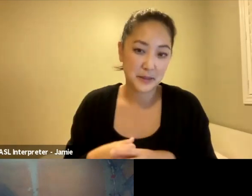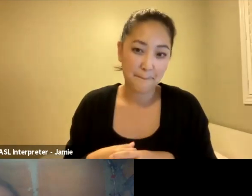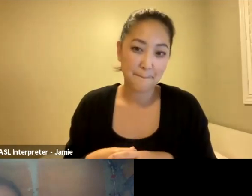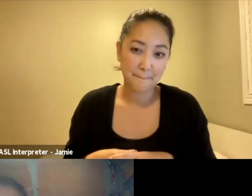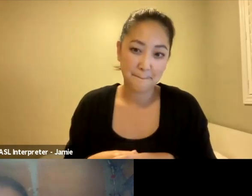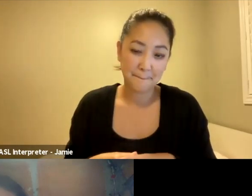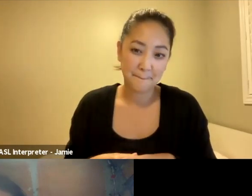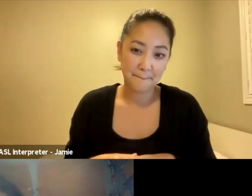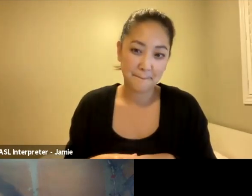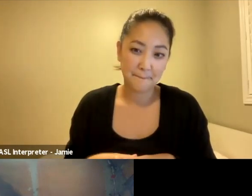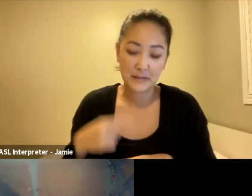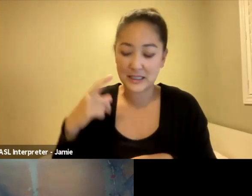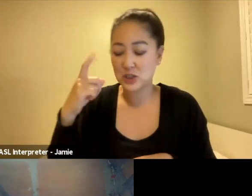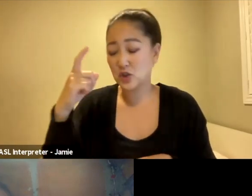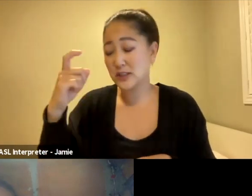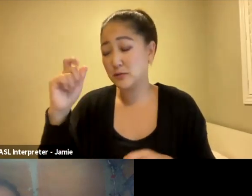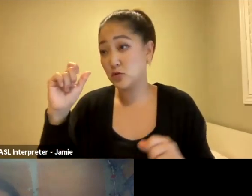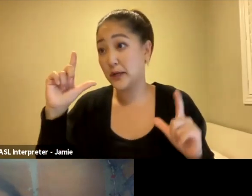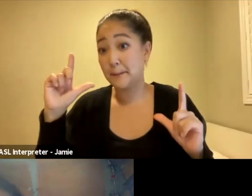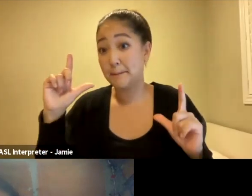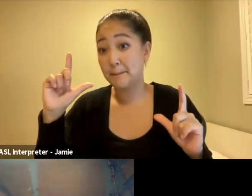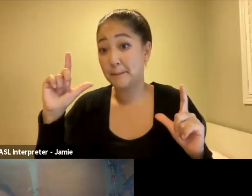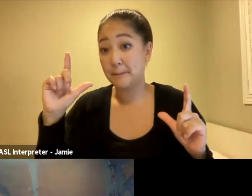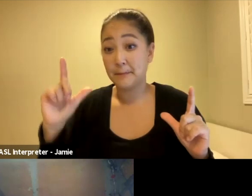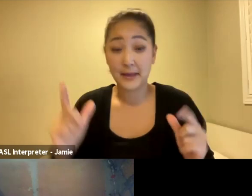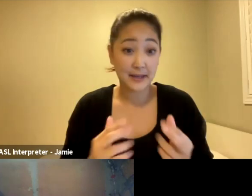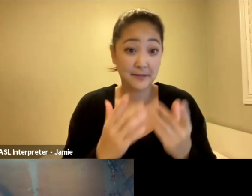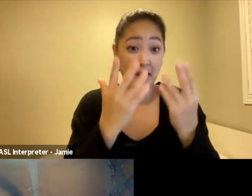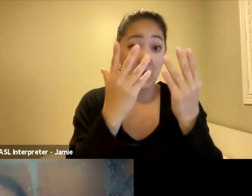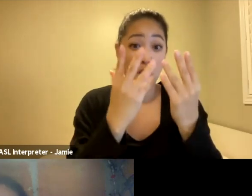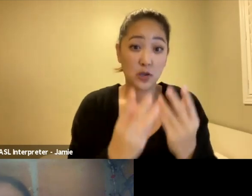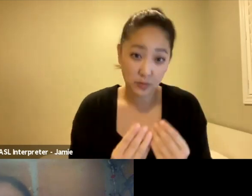You wake up and also fire turns off. I don't know.